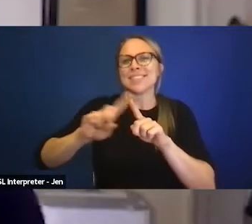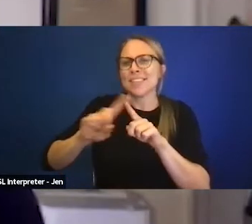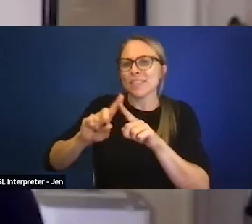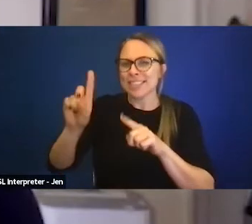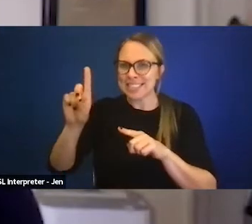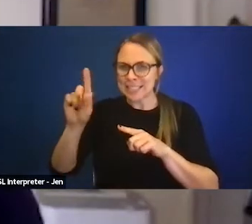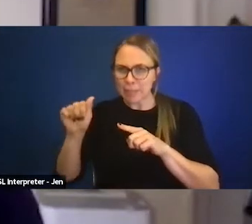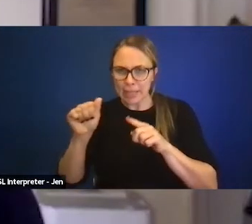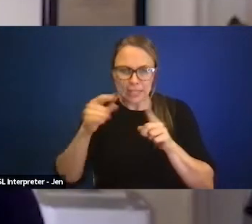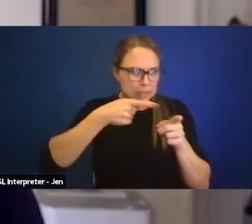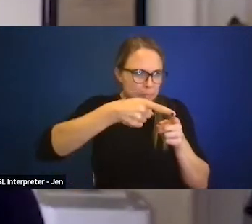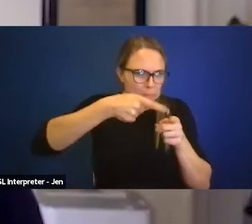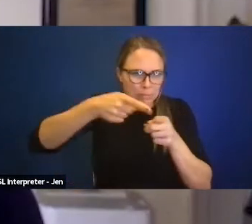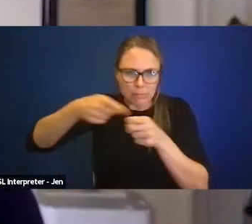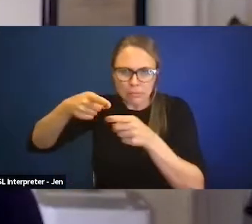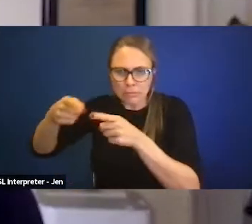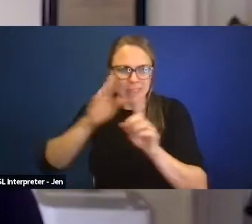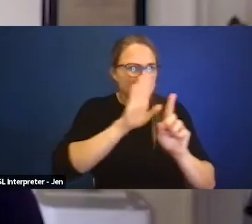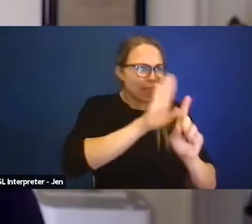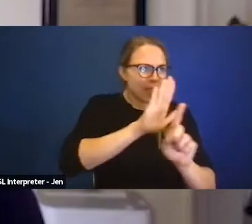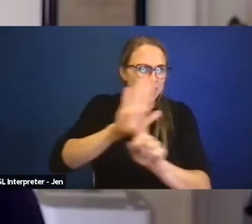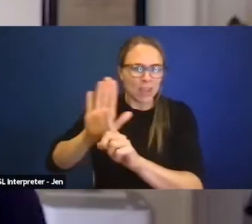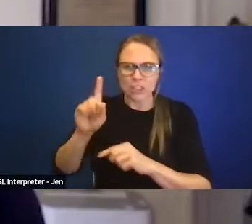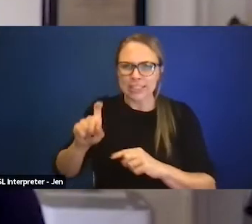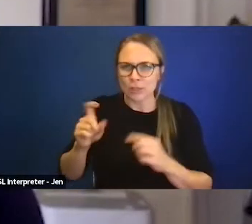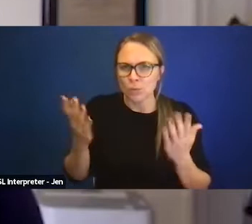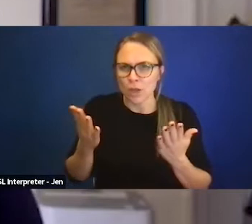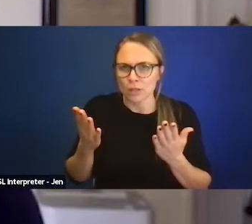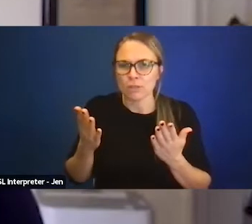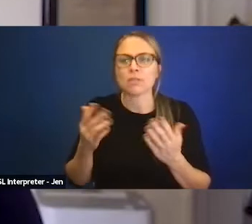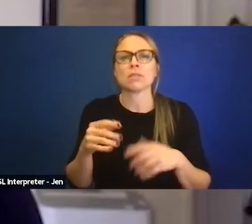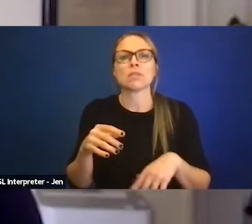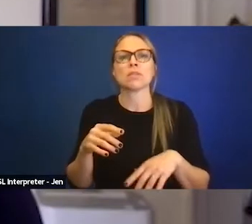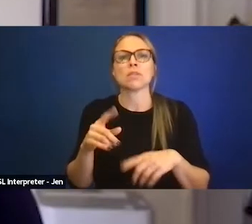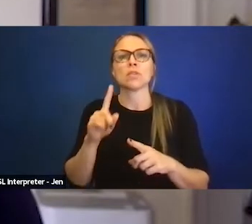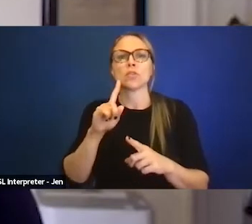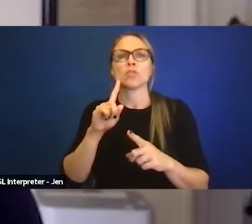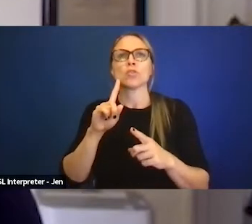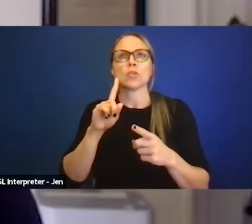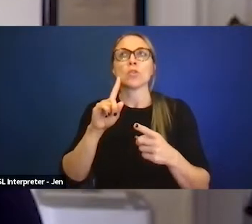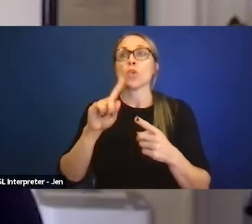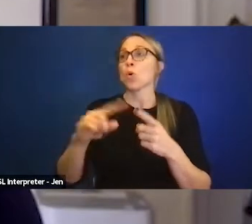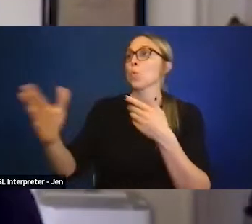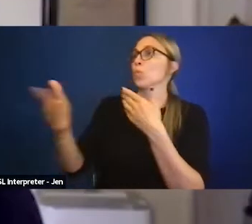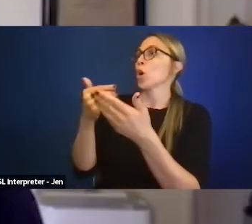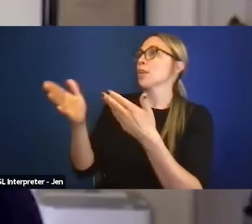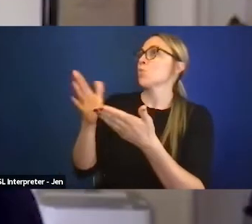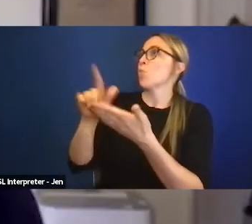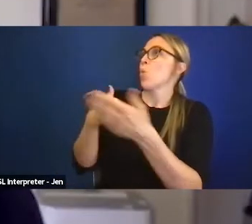in order to make sure that we are effectively able to put a disability lens on whatever the work is that we're doing.